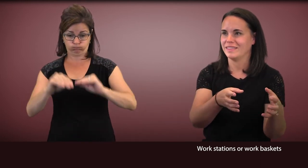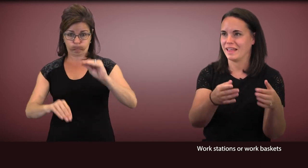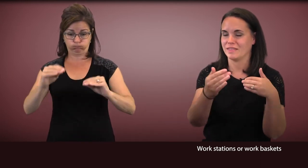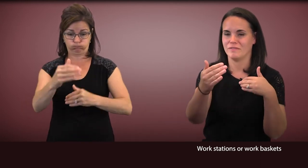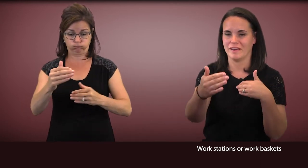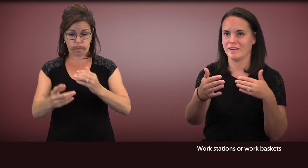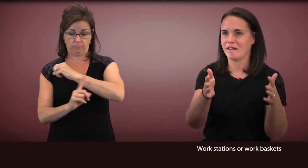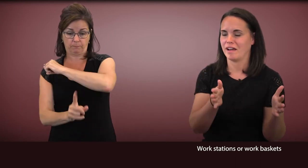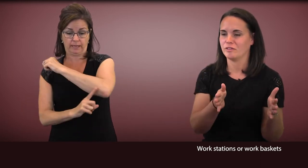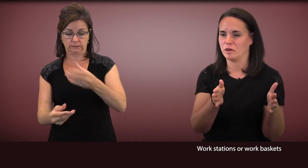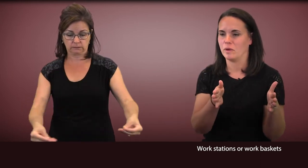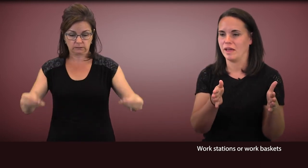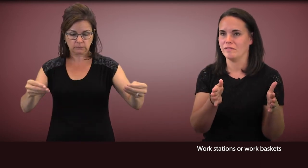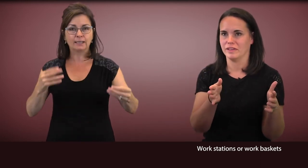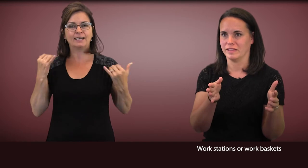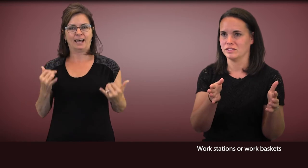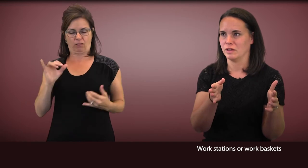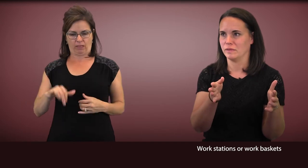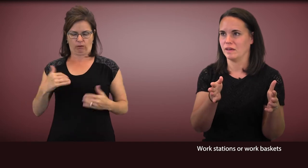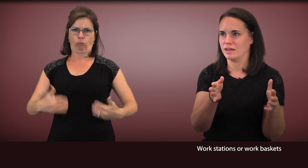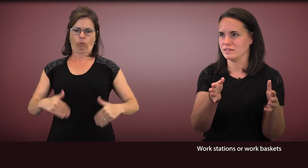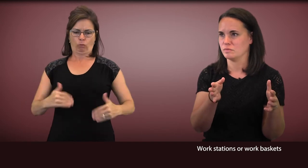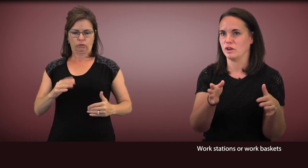that's a very concrete way of letting the child with autism know,